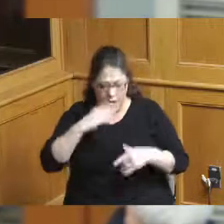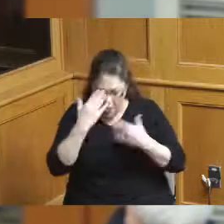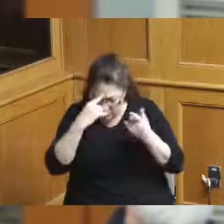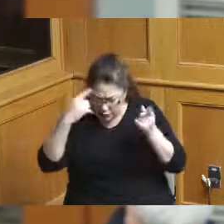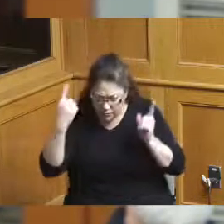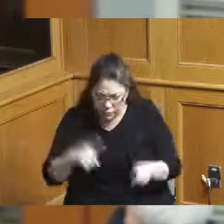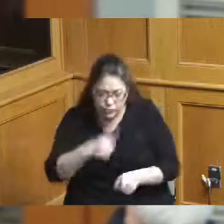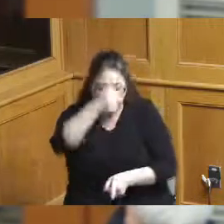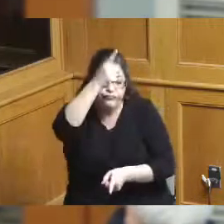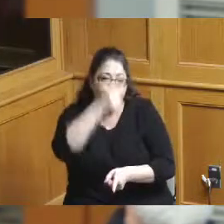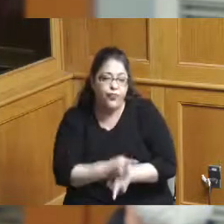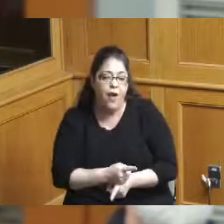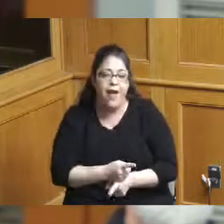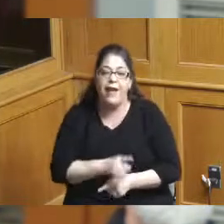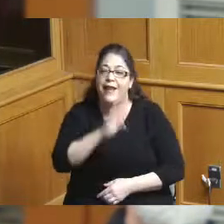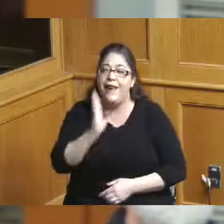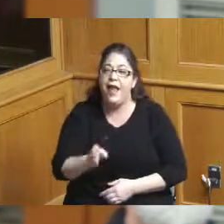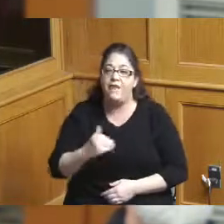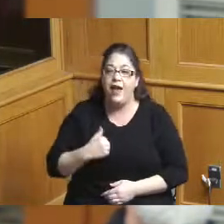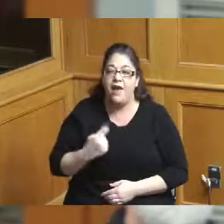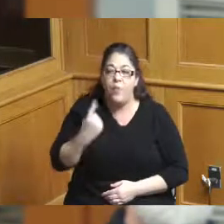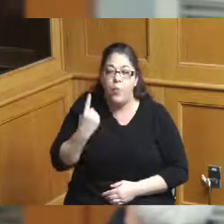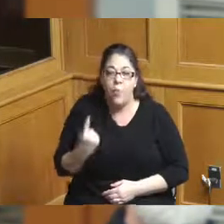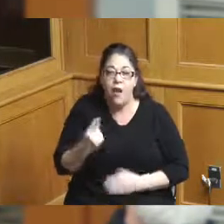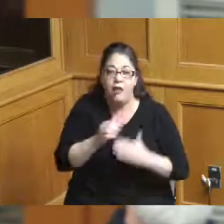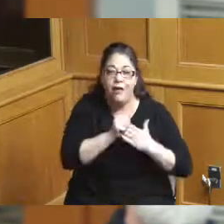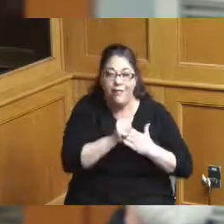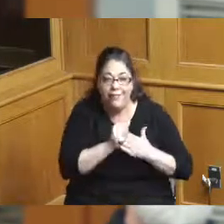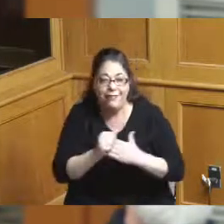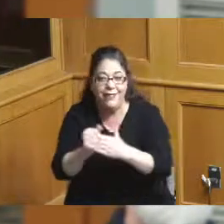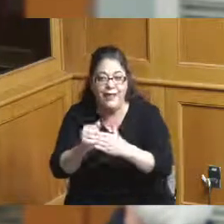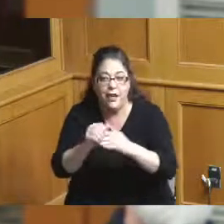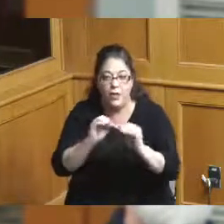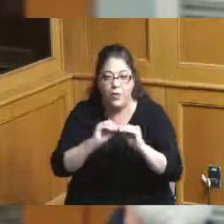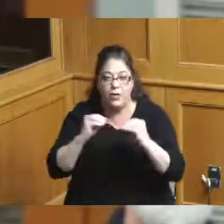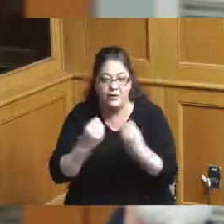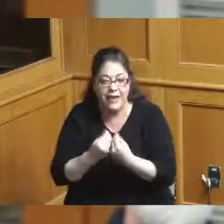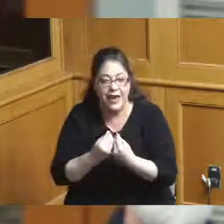never been one leading organization to set the overarching strategy for the convention district